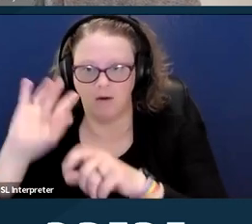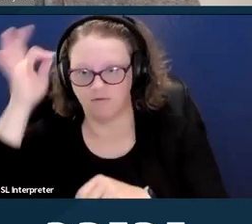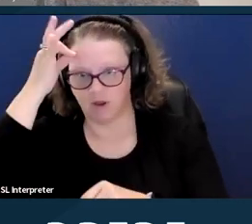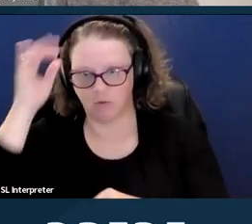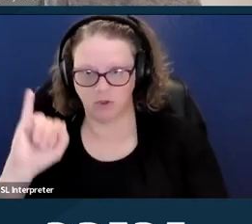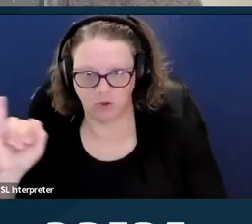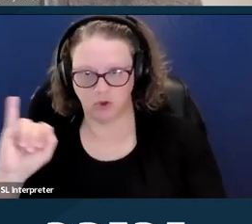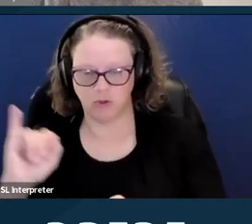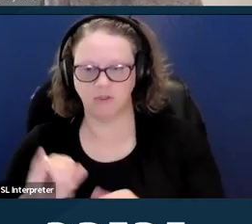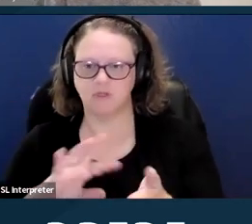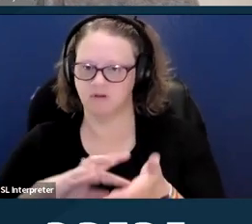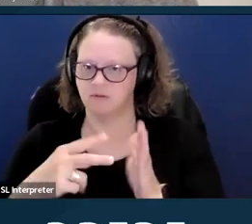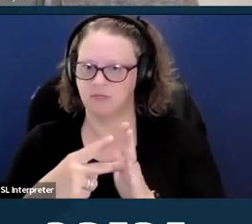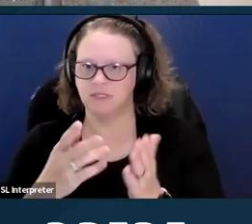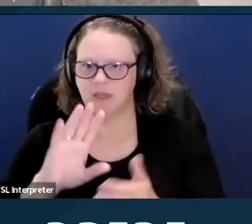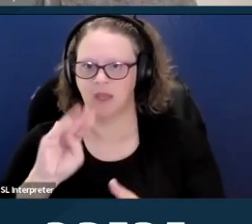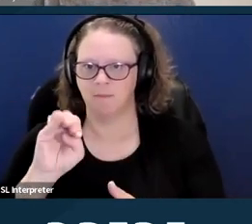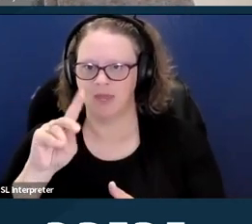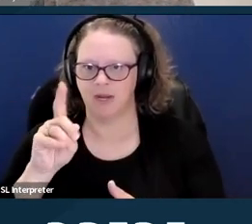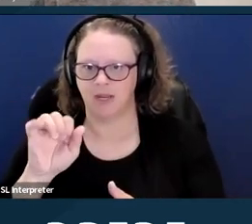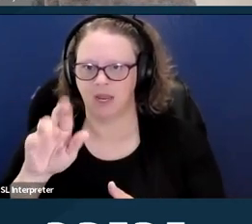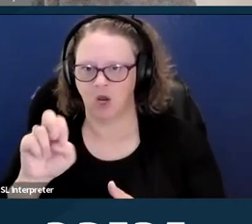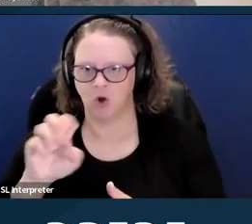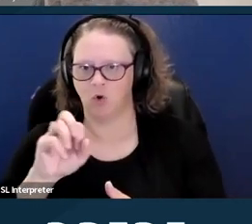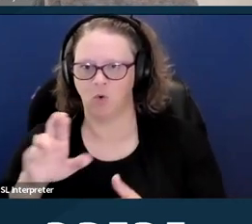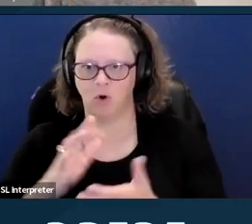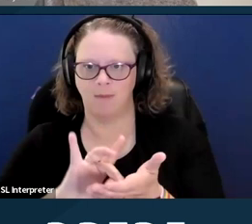which is Medicare or Medicaid compared to only 14%